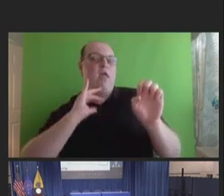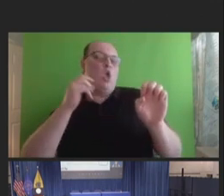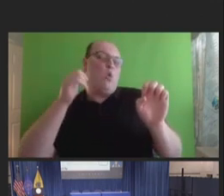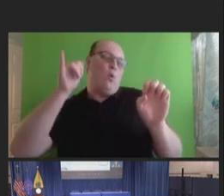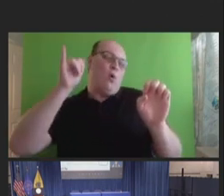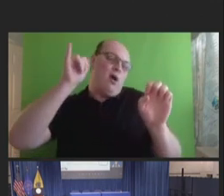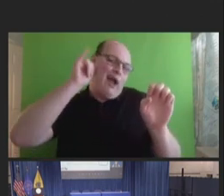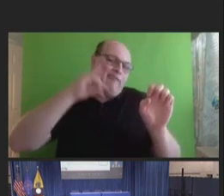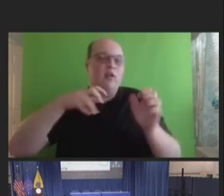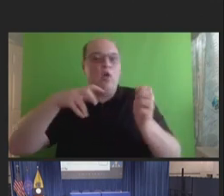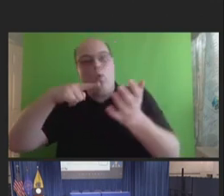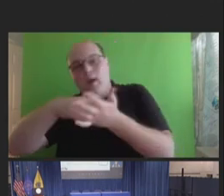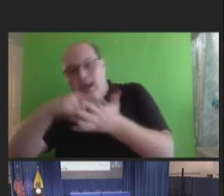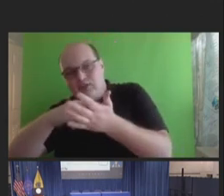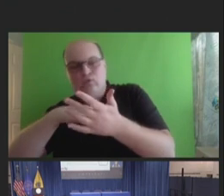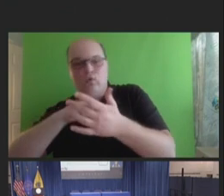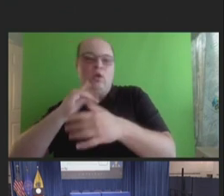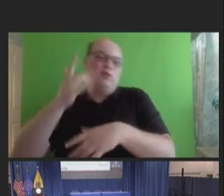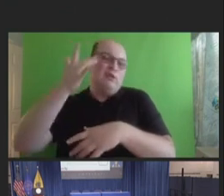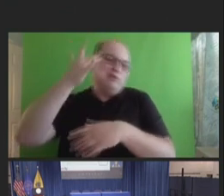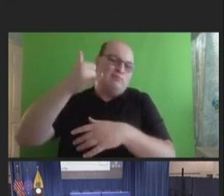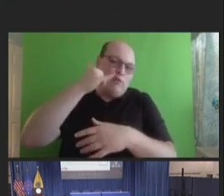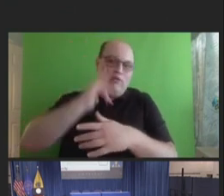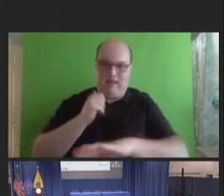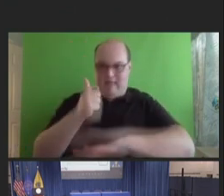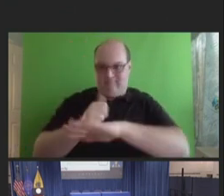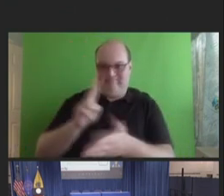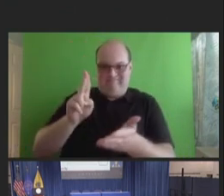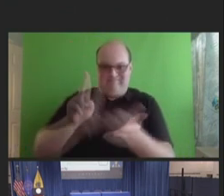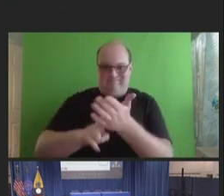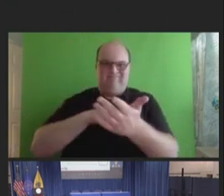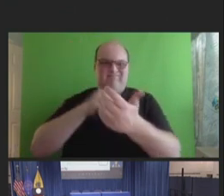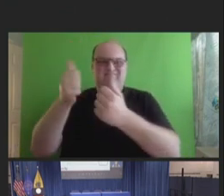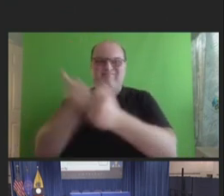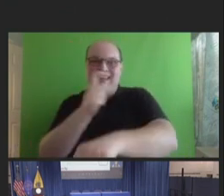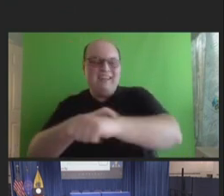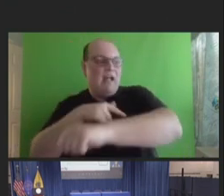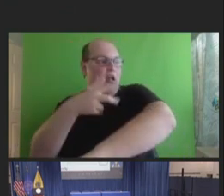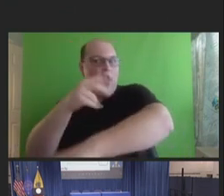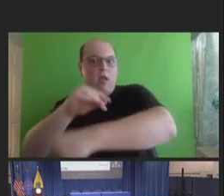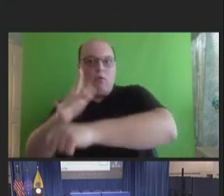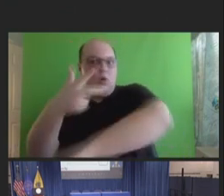system that allows anyone to register after any dose of COVID-19 vaccine.